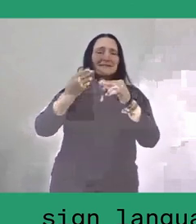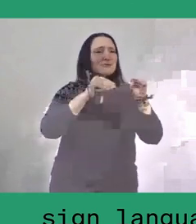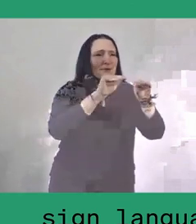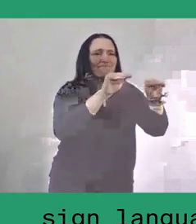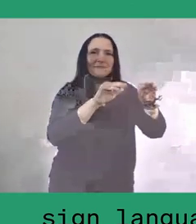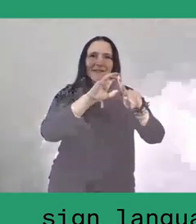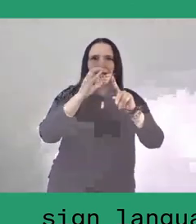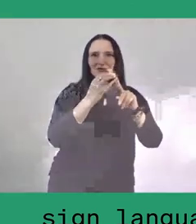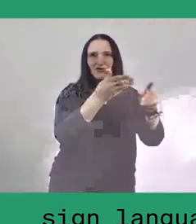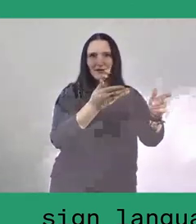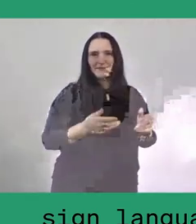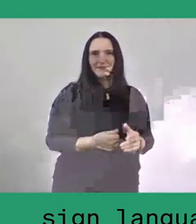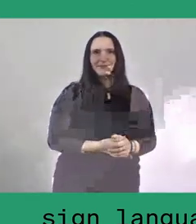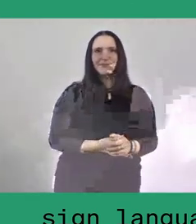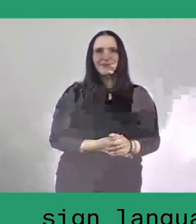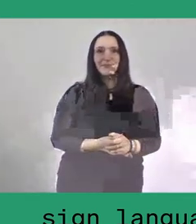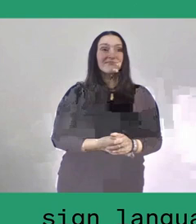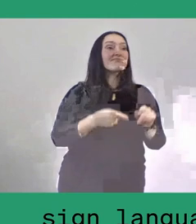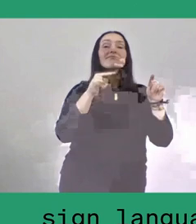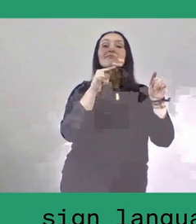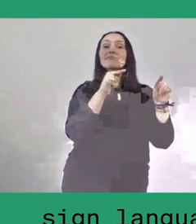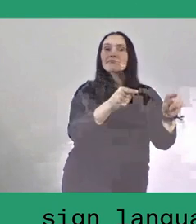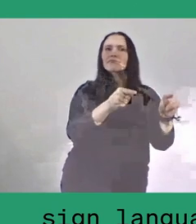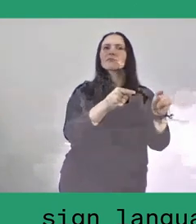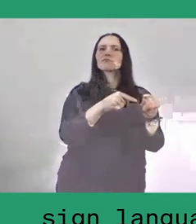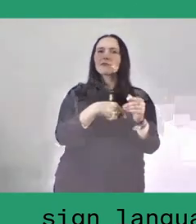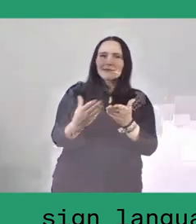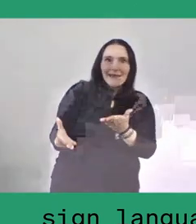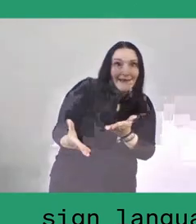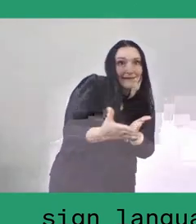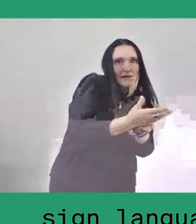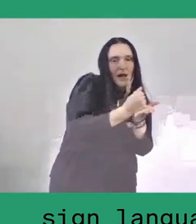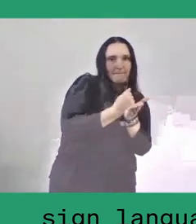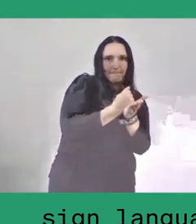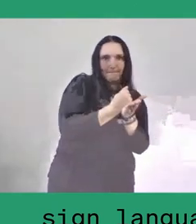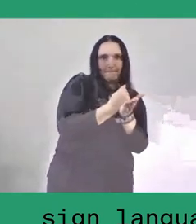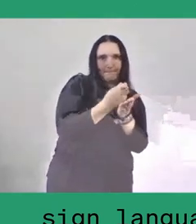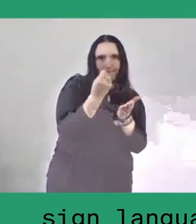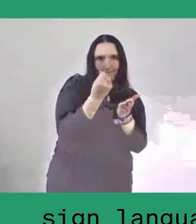They share the collective income of the programme